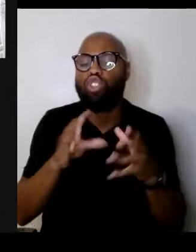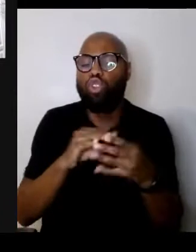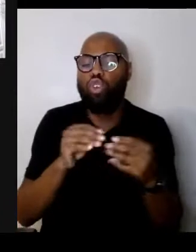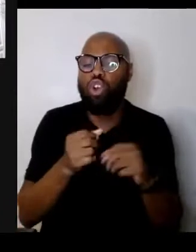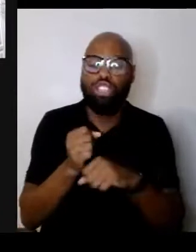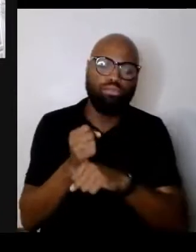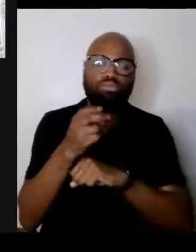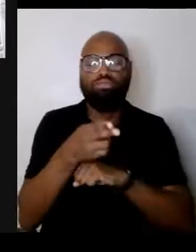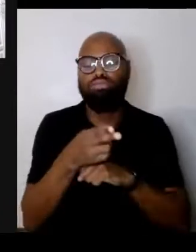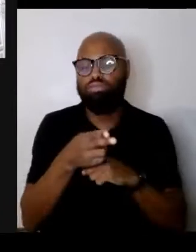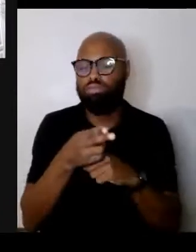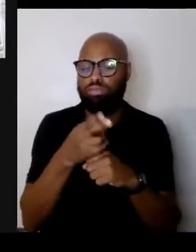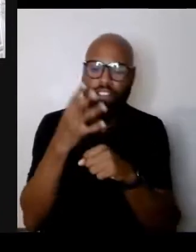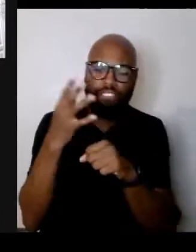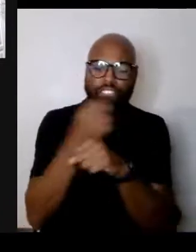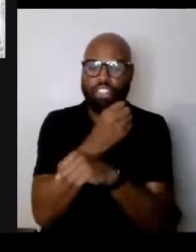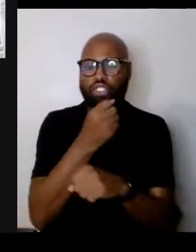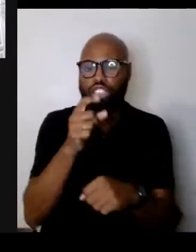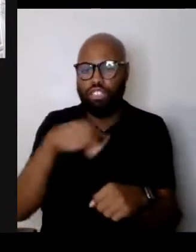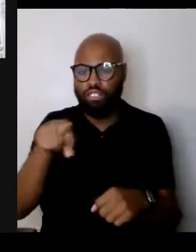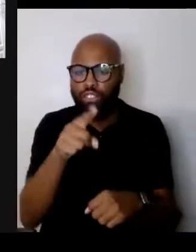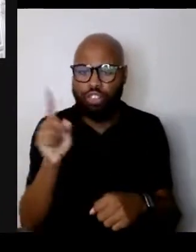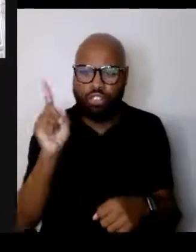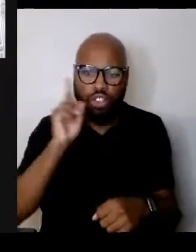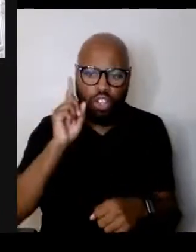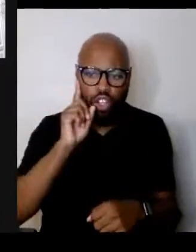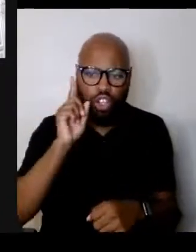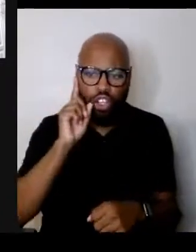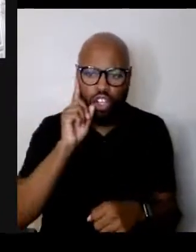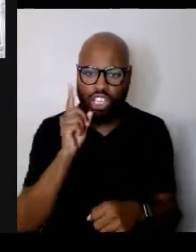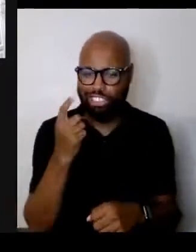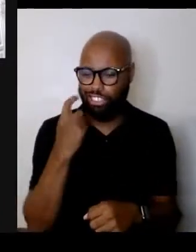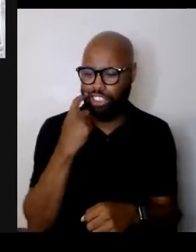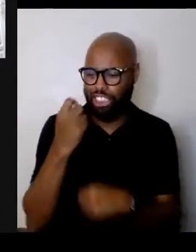have you heard in the last year or few years